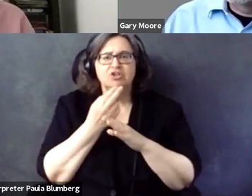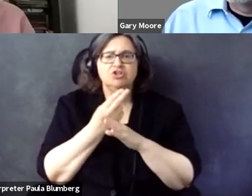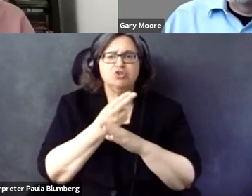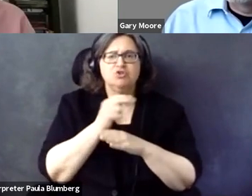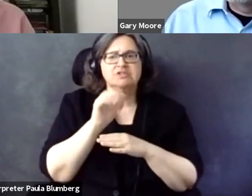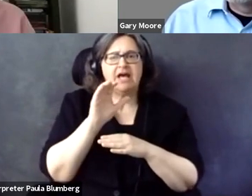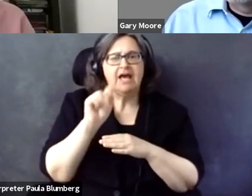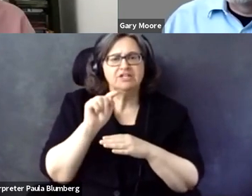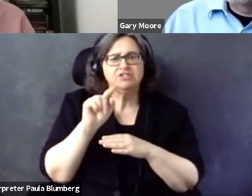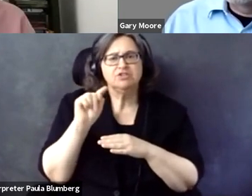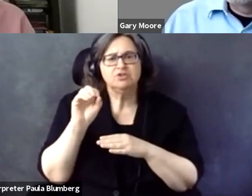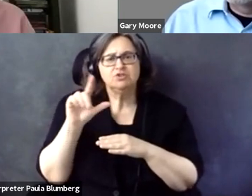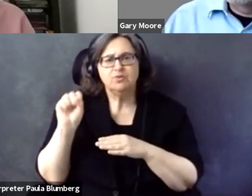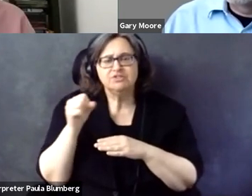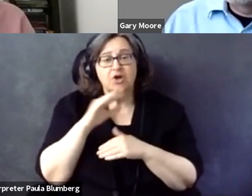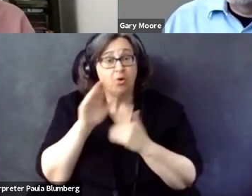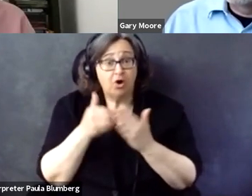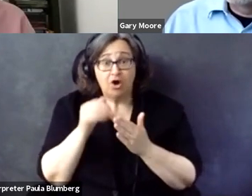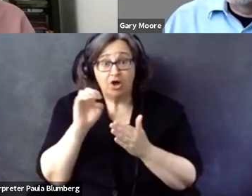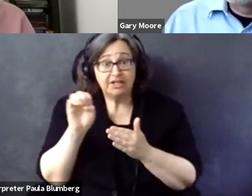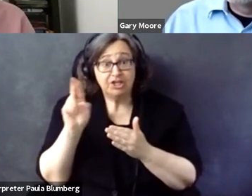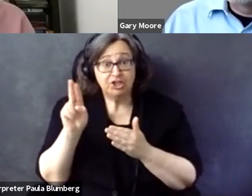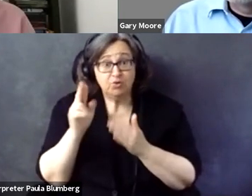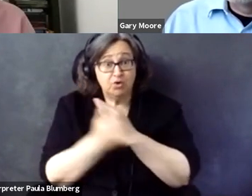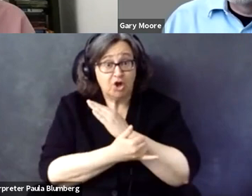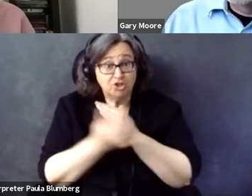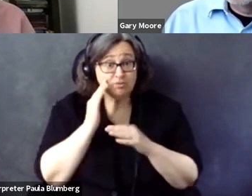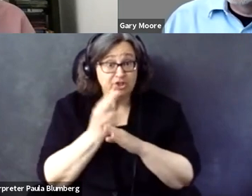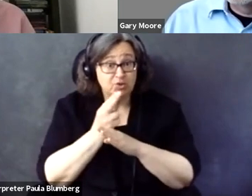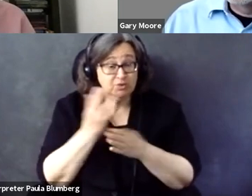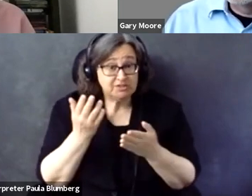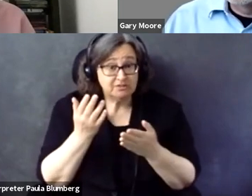tool open source that will be used to detect accessibility errors based on